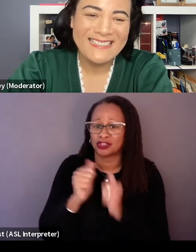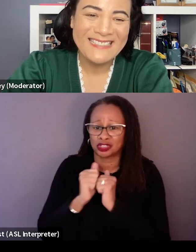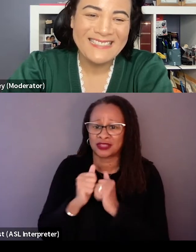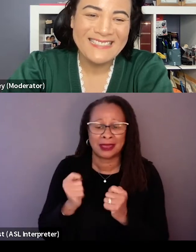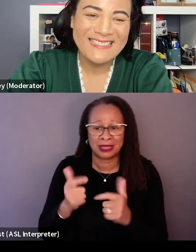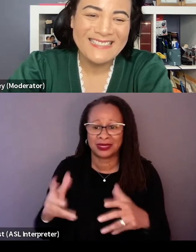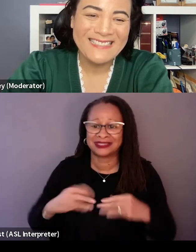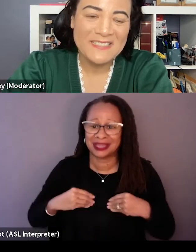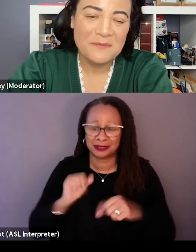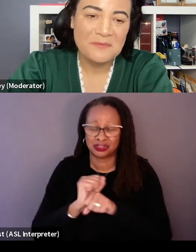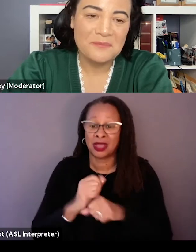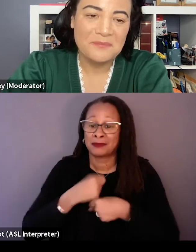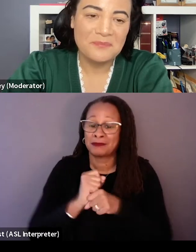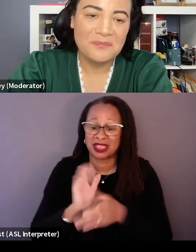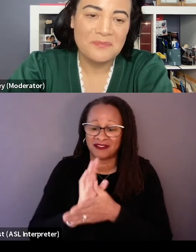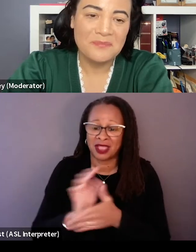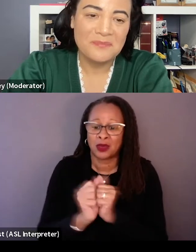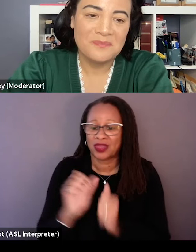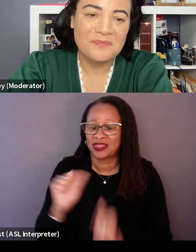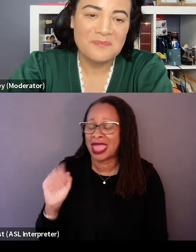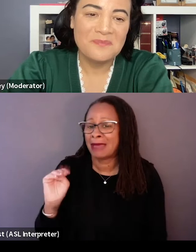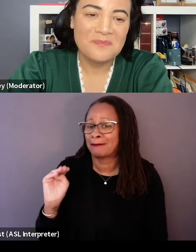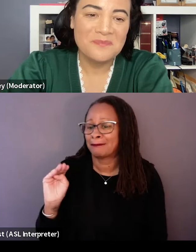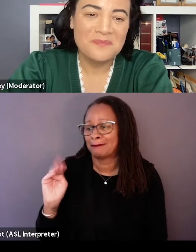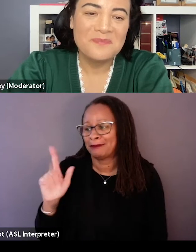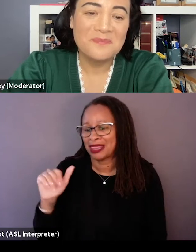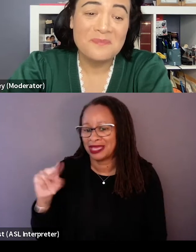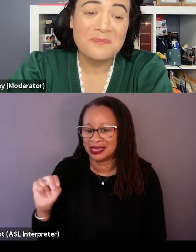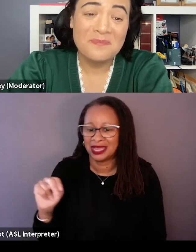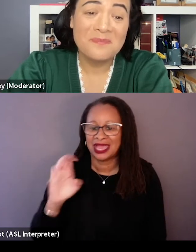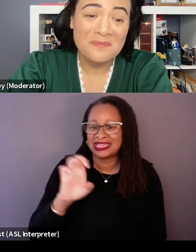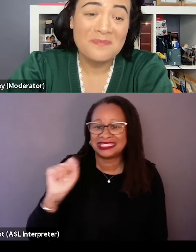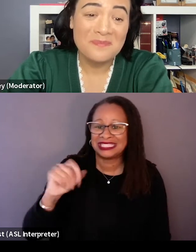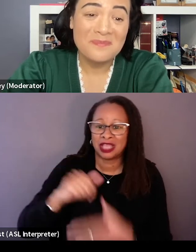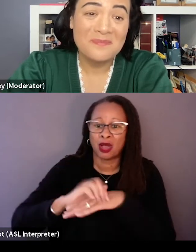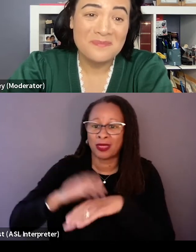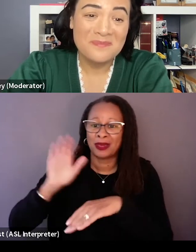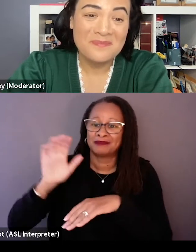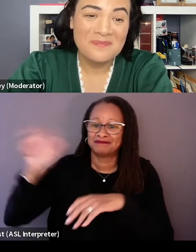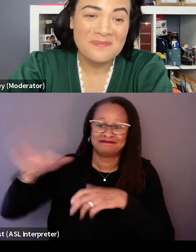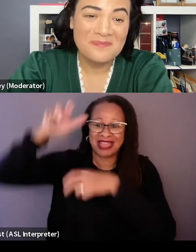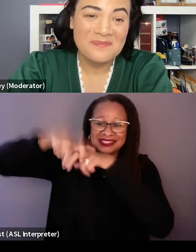We were making this film with Amblin, ET On the Basket is on our poster. I still can't believe that.